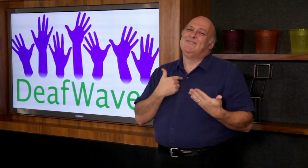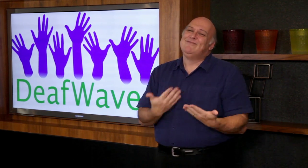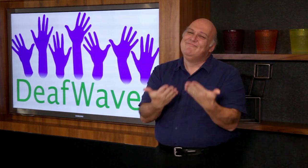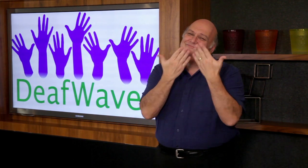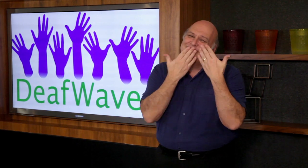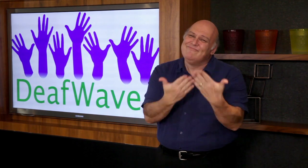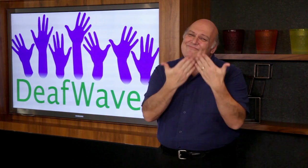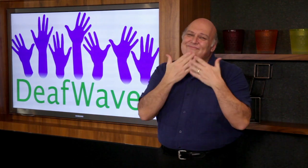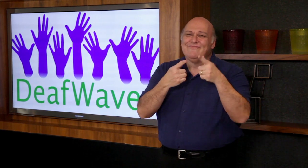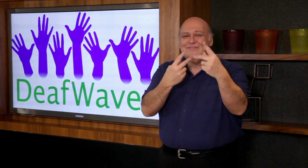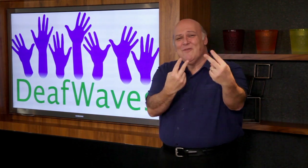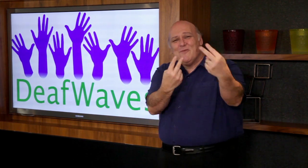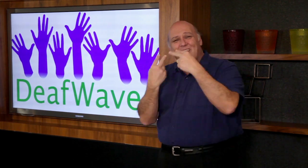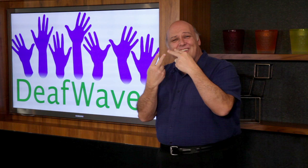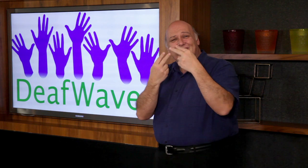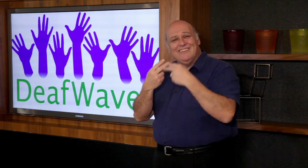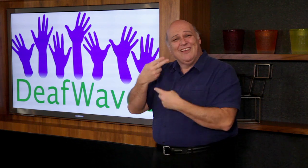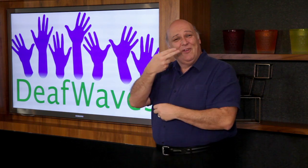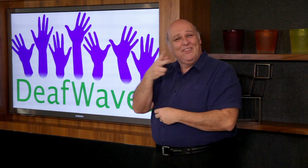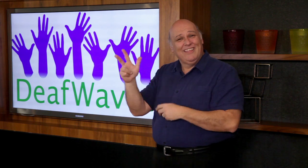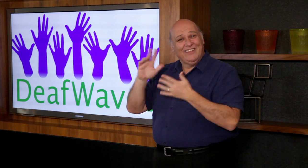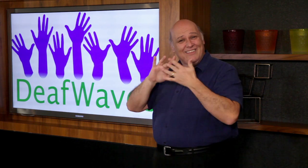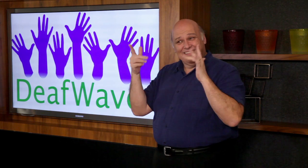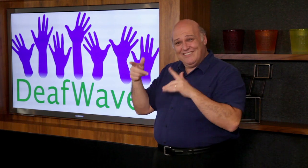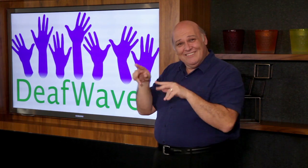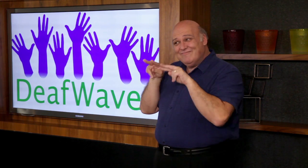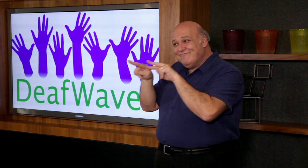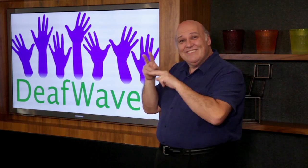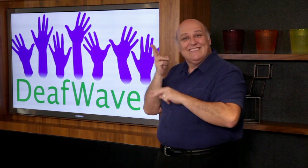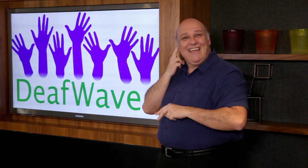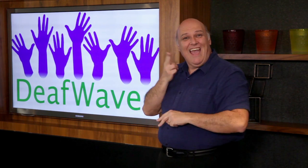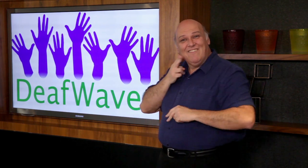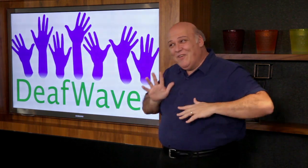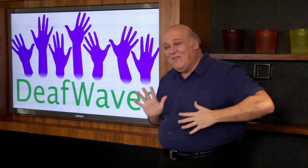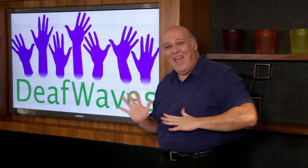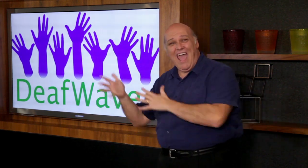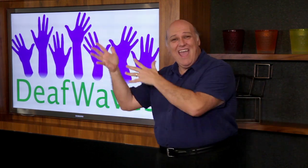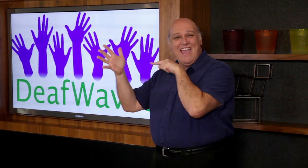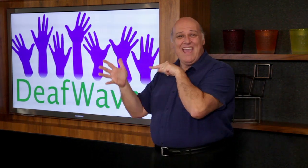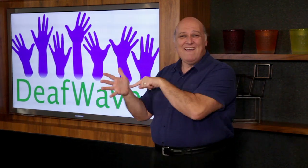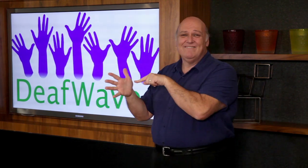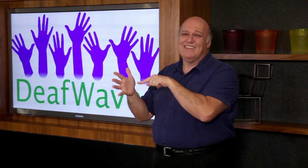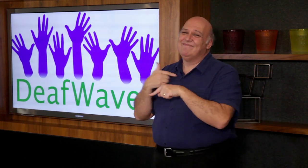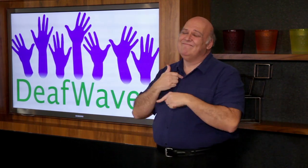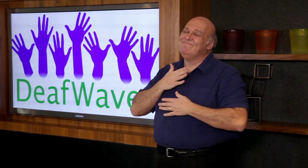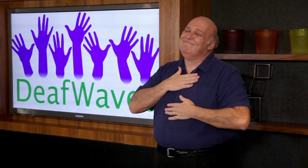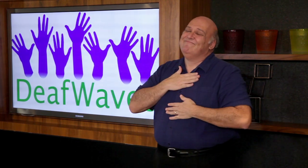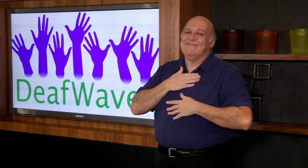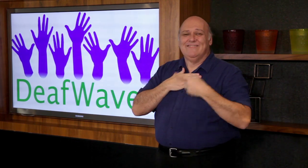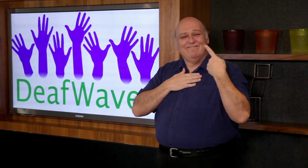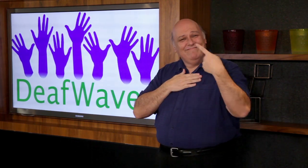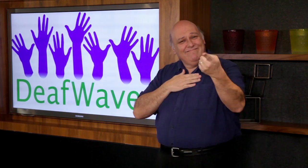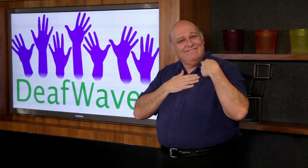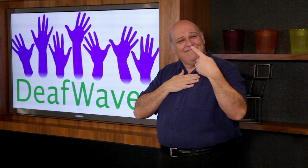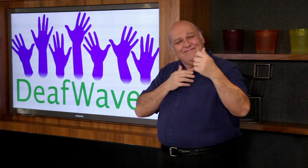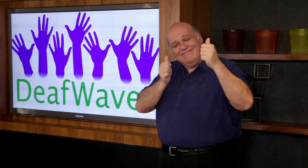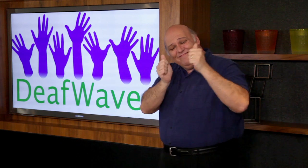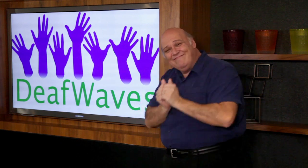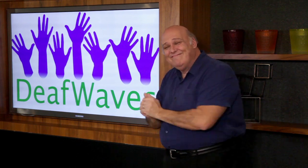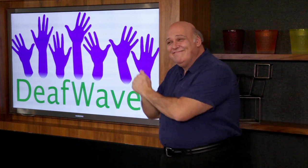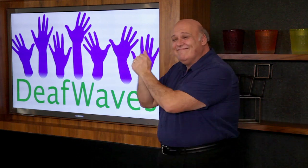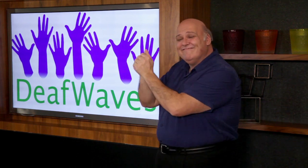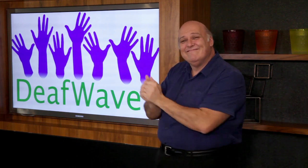Time's up and gotta thank you for watching us at H3 World TV and DeafWaves! I